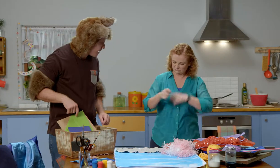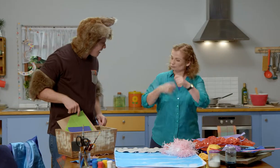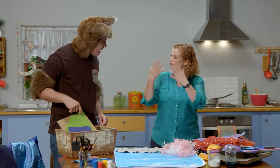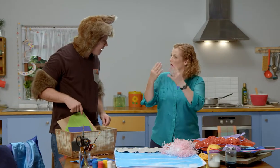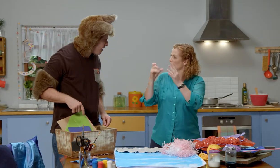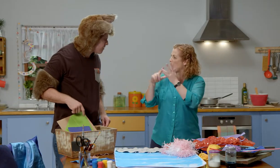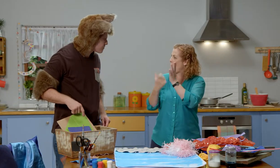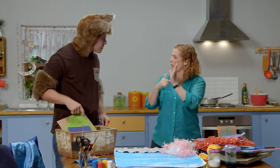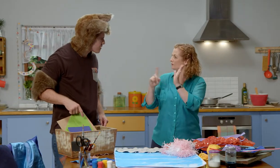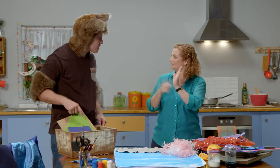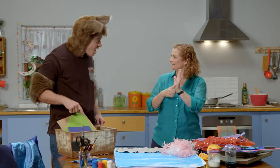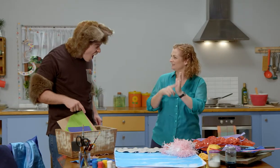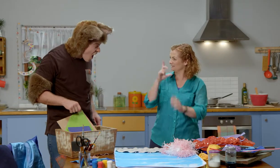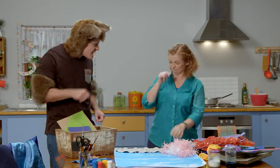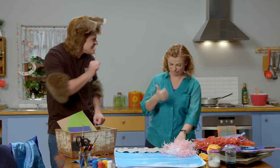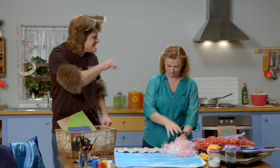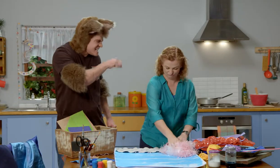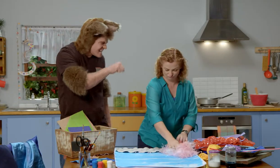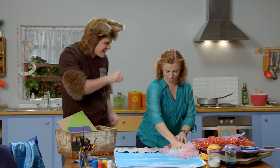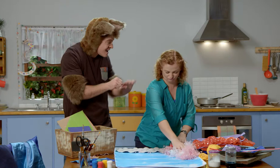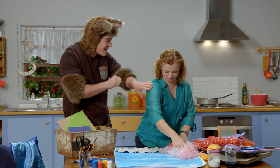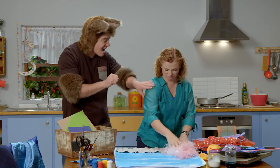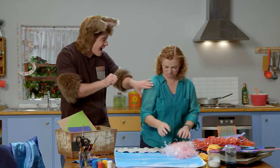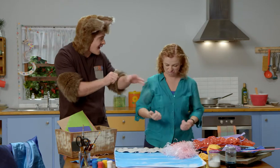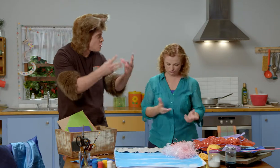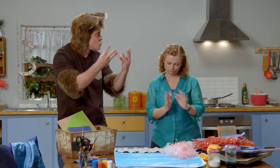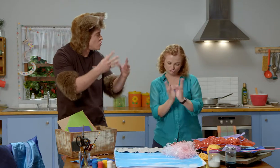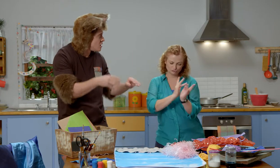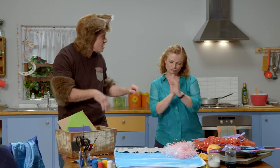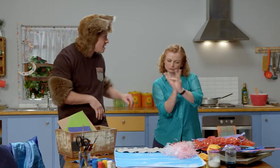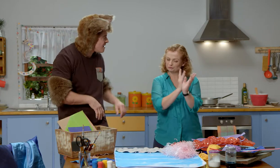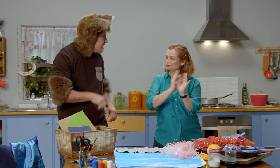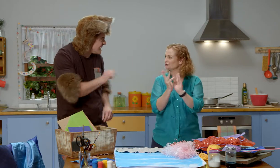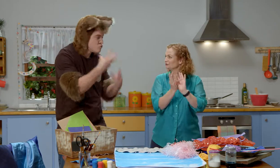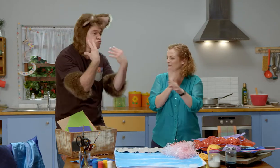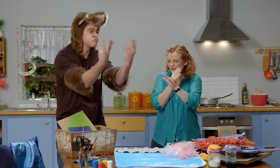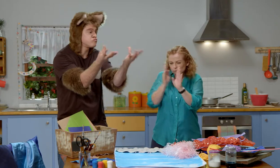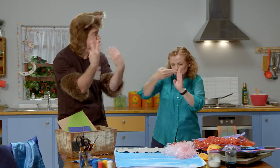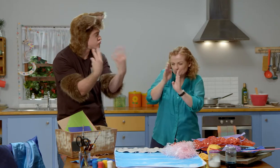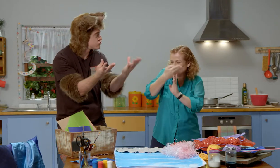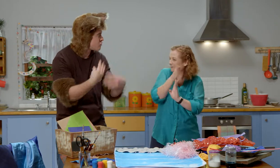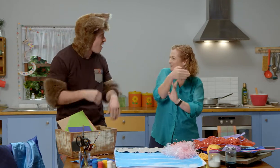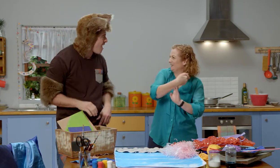That can be our soft coral. Yeah! Good idea. Watch it waving in the water.